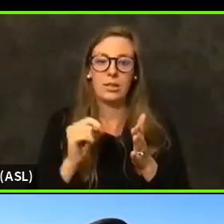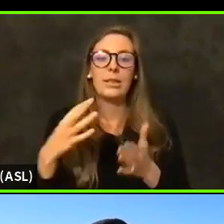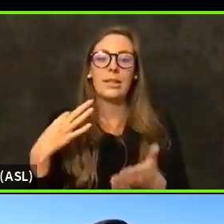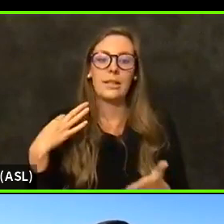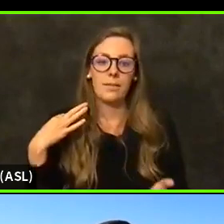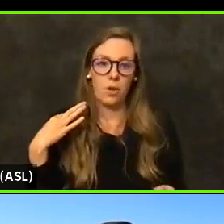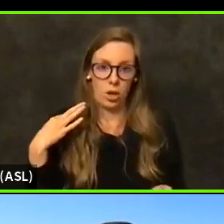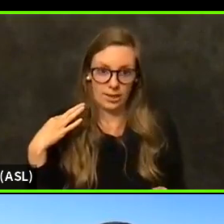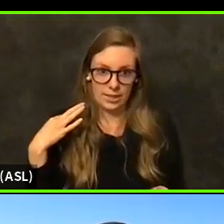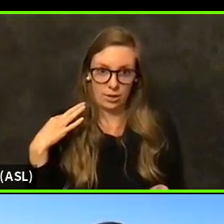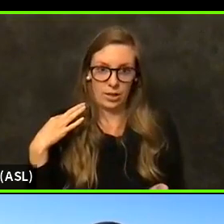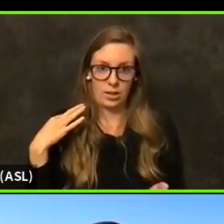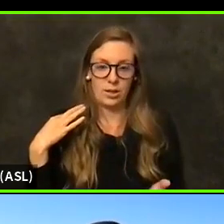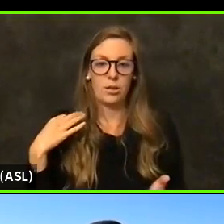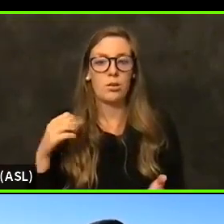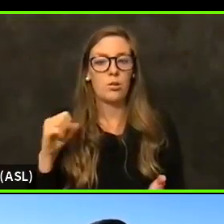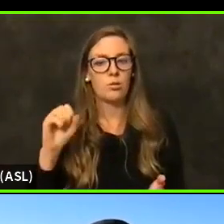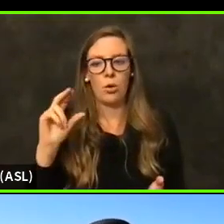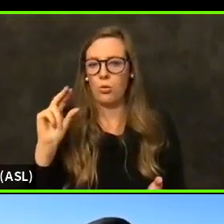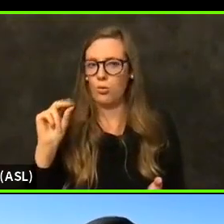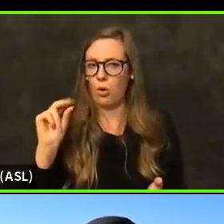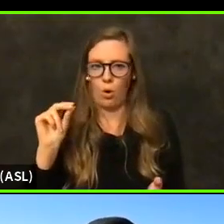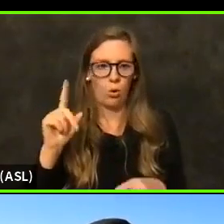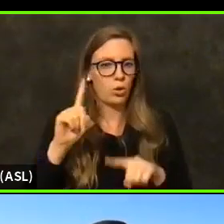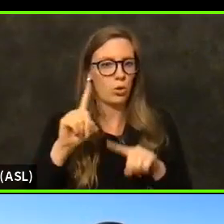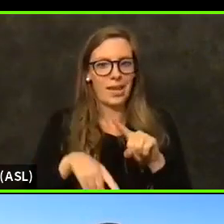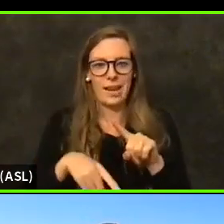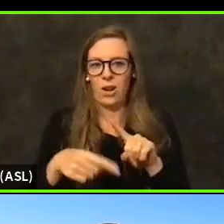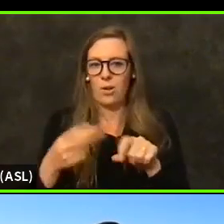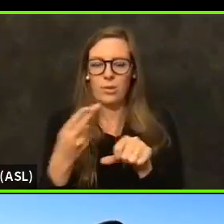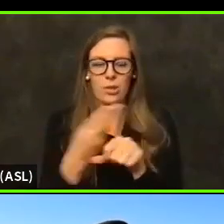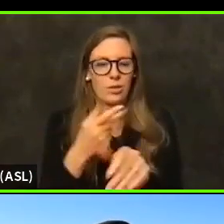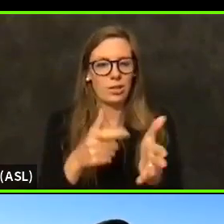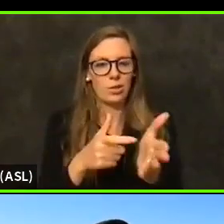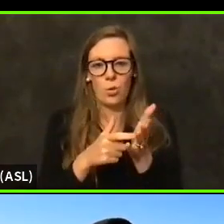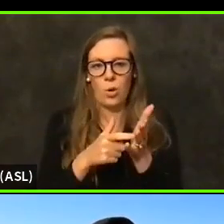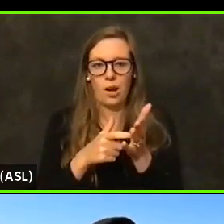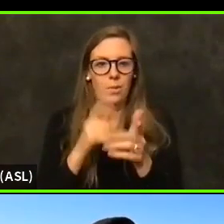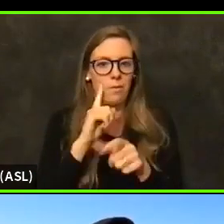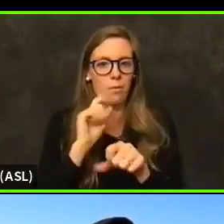And so, no, it cannot be used as a requirement for employment.